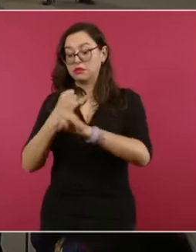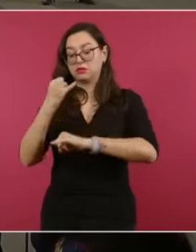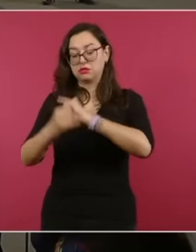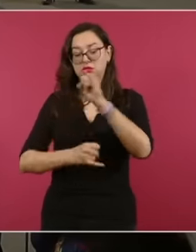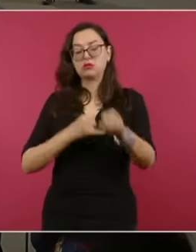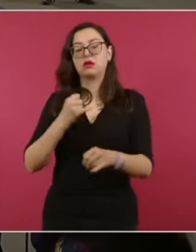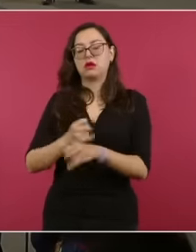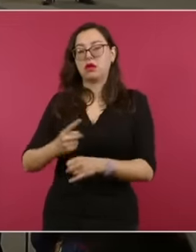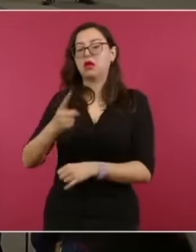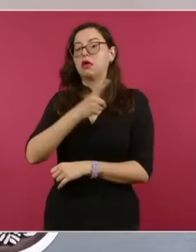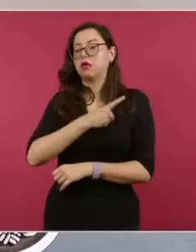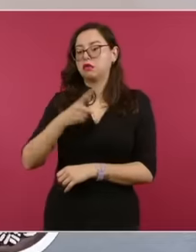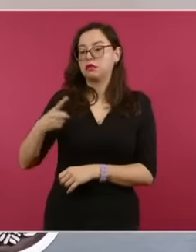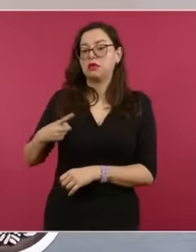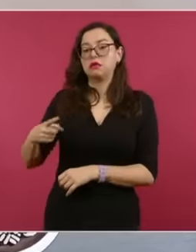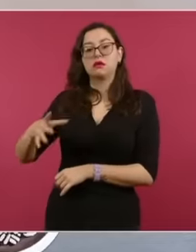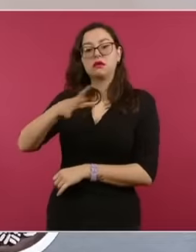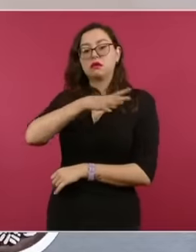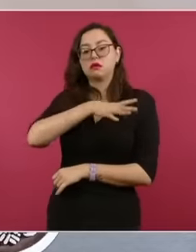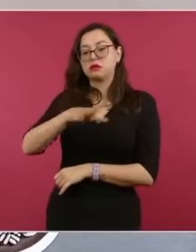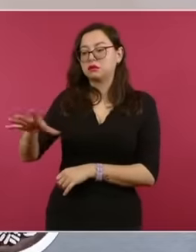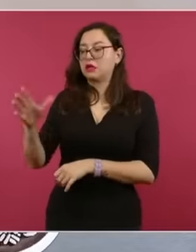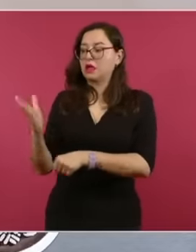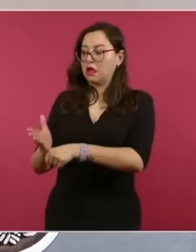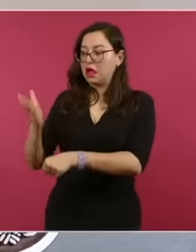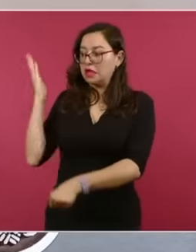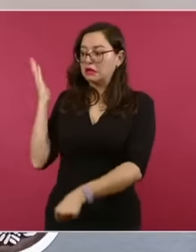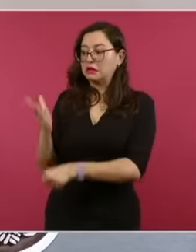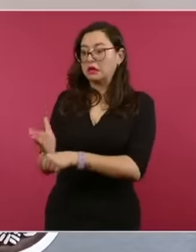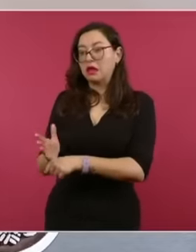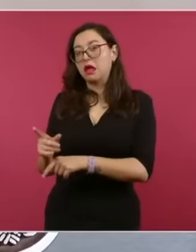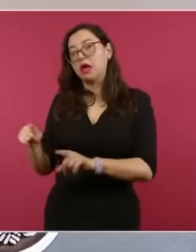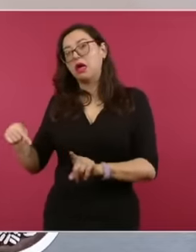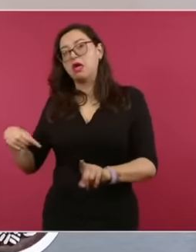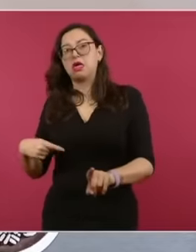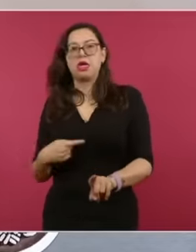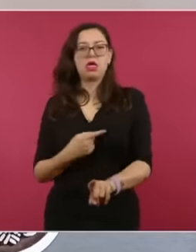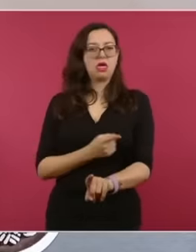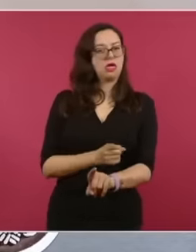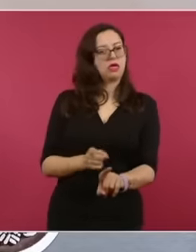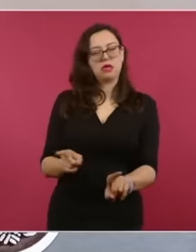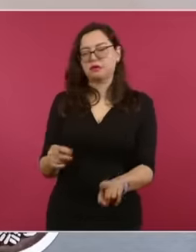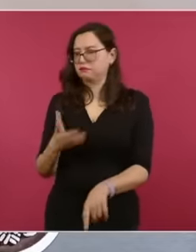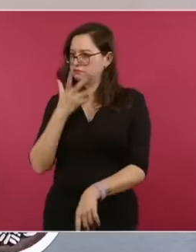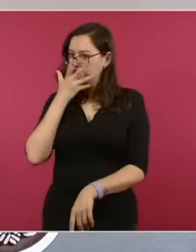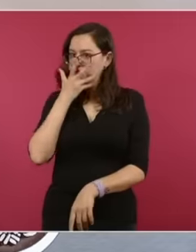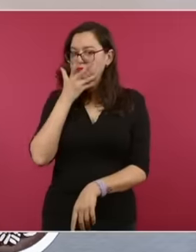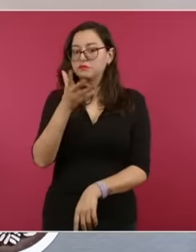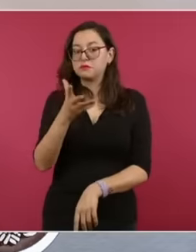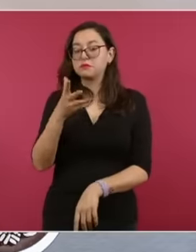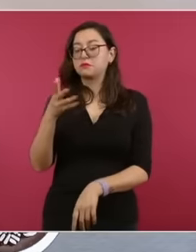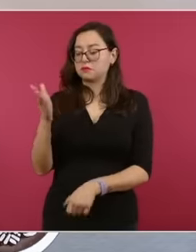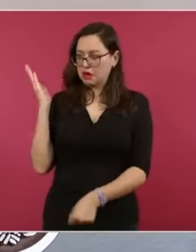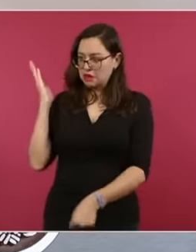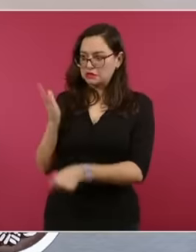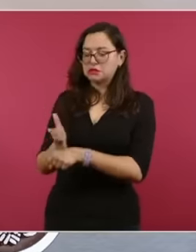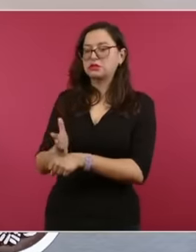the serious violations that have occurred and avoid a precedent of impunity.